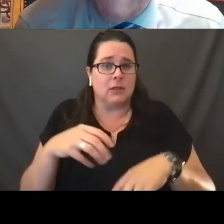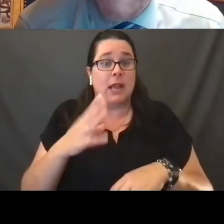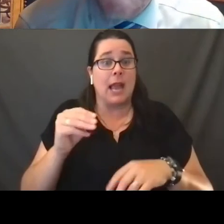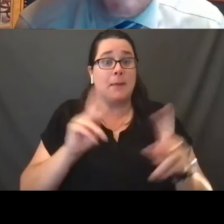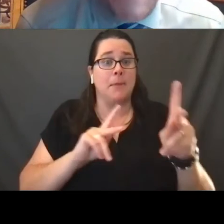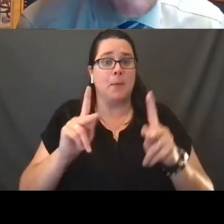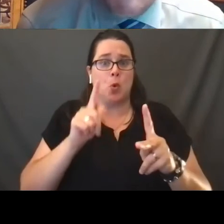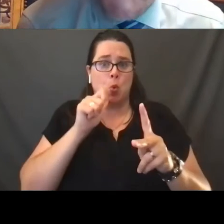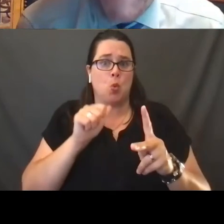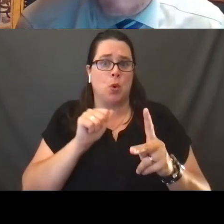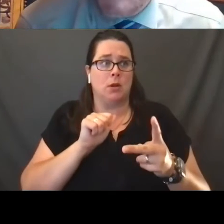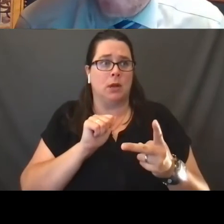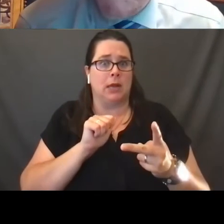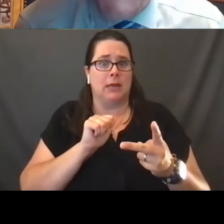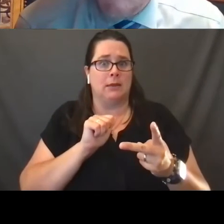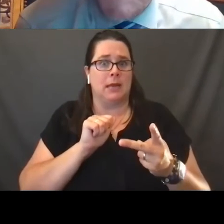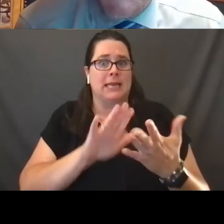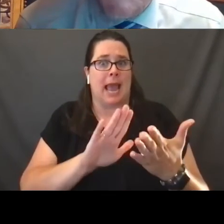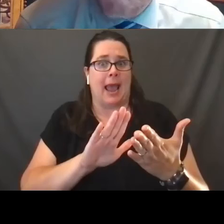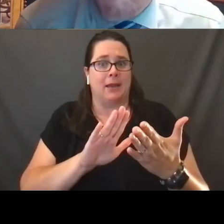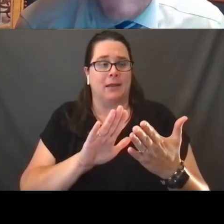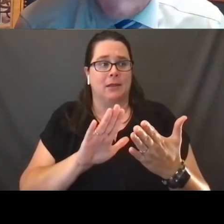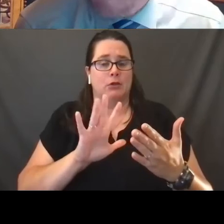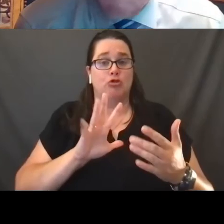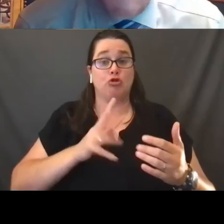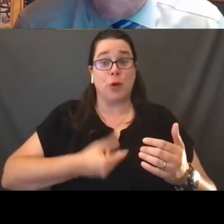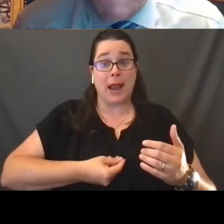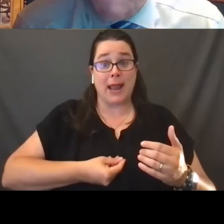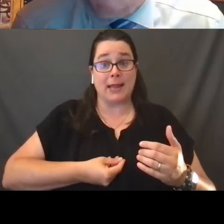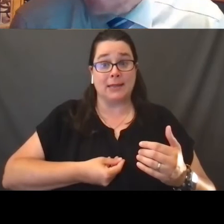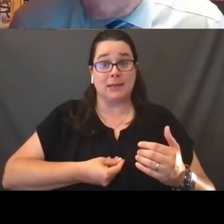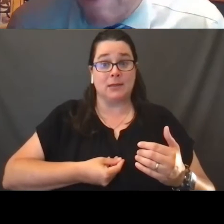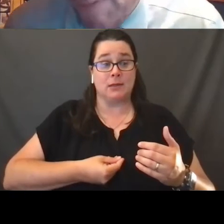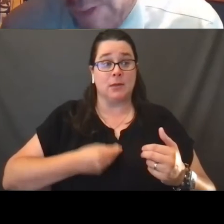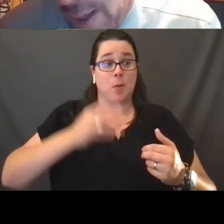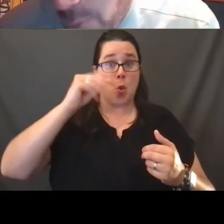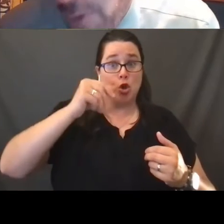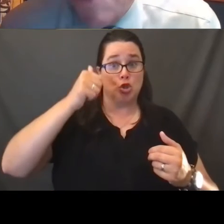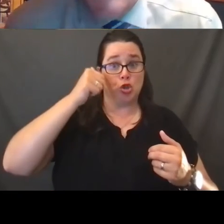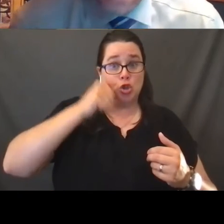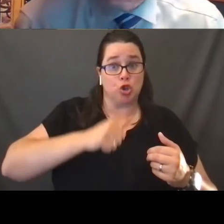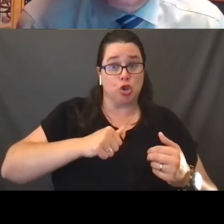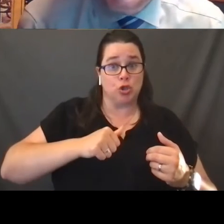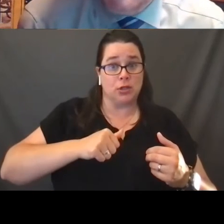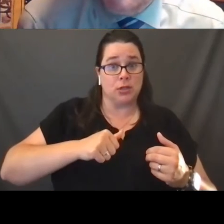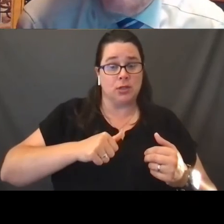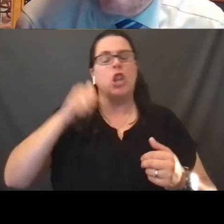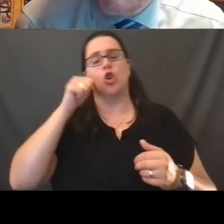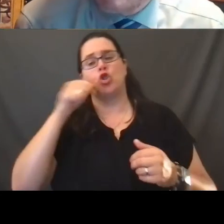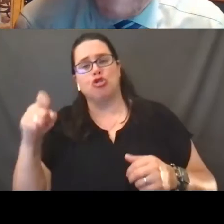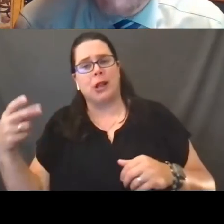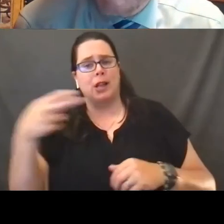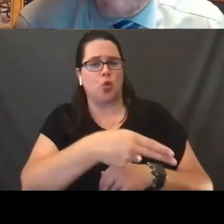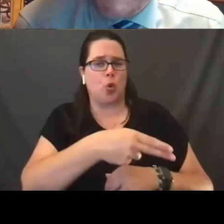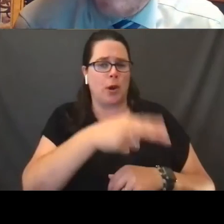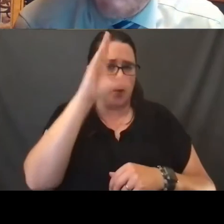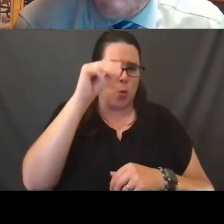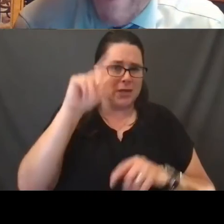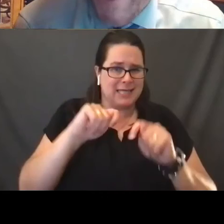the capacity of transgendered boys and girls, and girls should not be playing boys teams, those kinds of things.